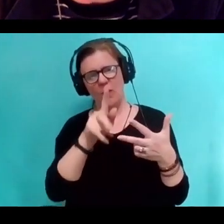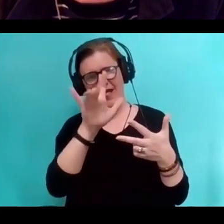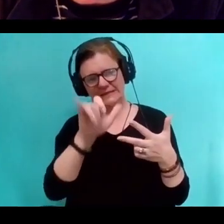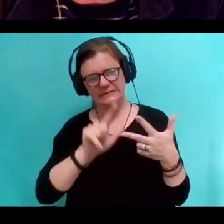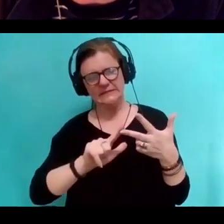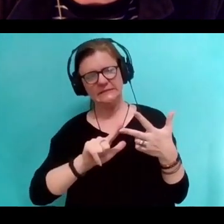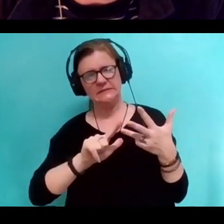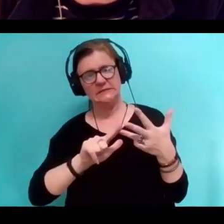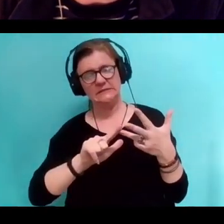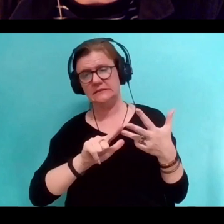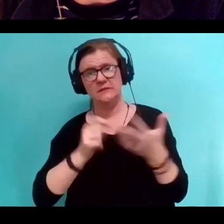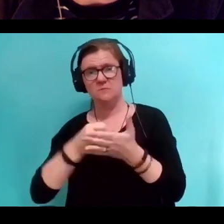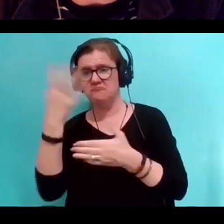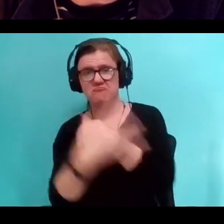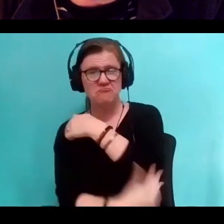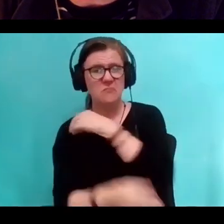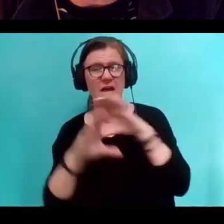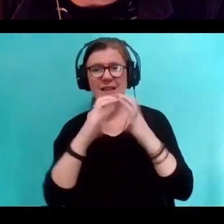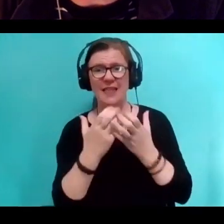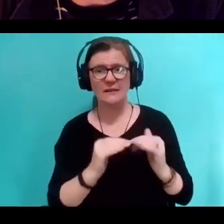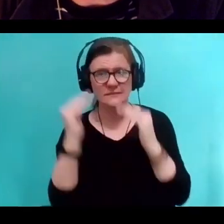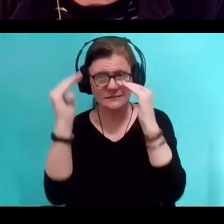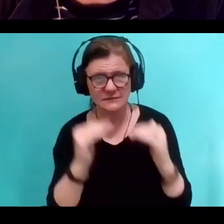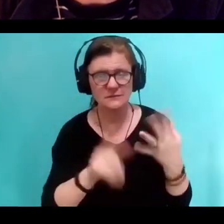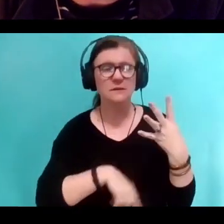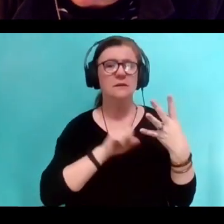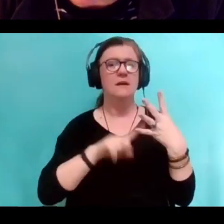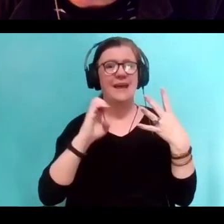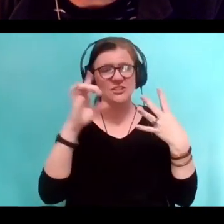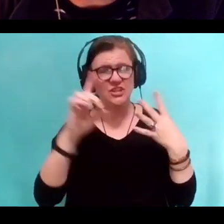class, education, politics,